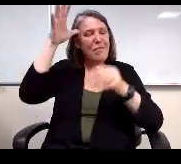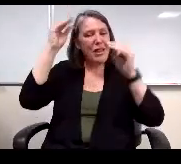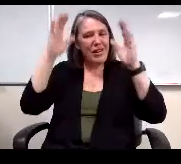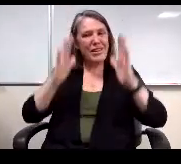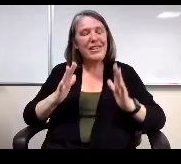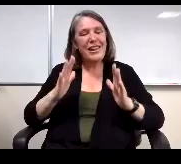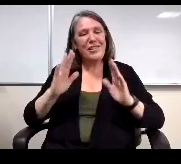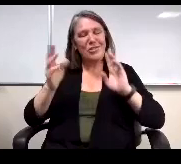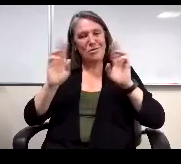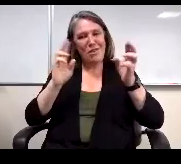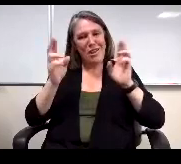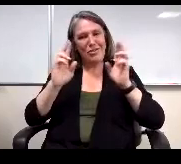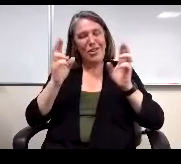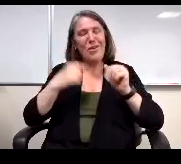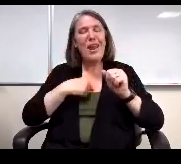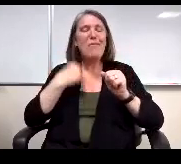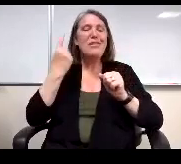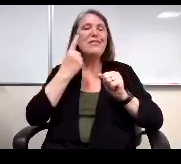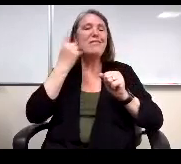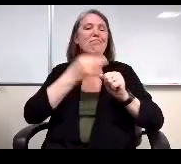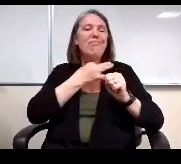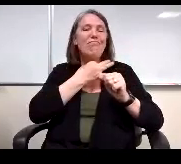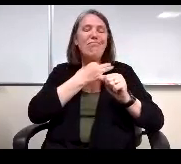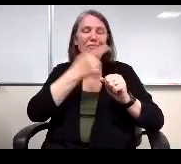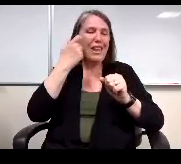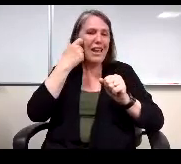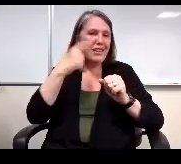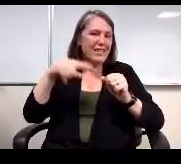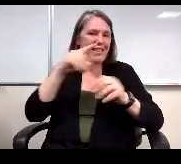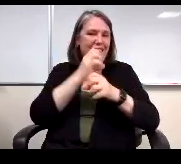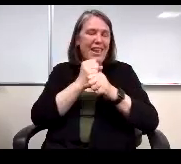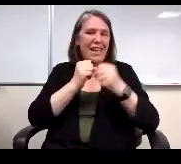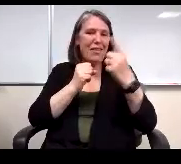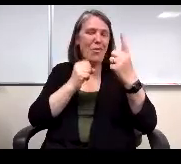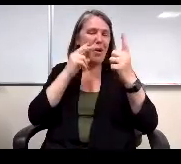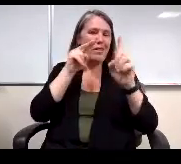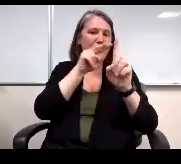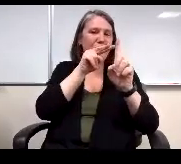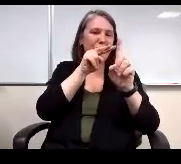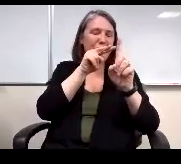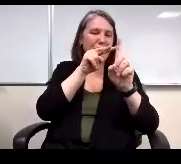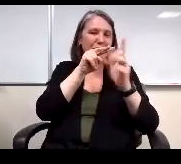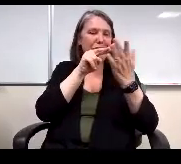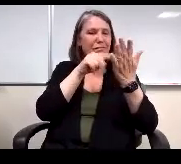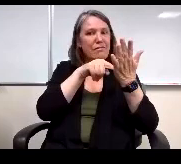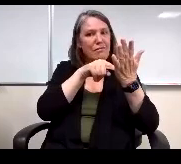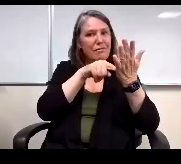And I just wonder. You know, because they get the 1 sided thing back, it would be nice for.